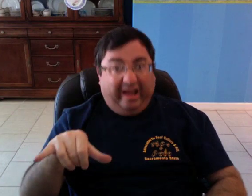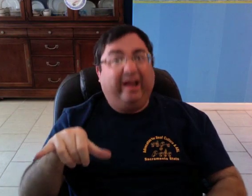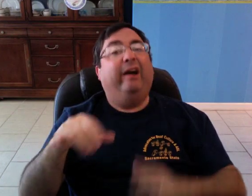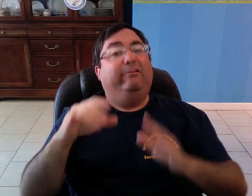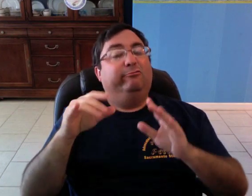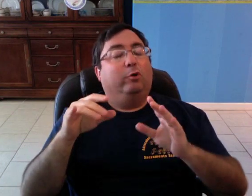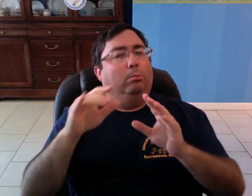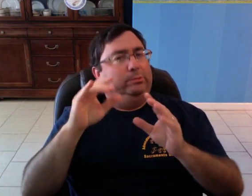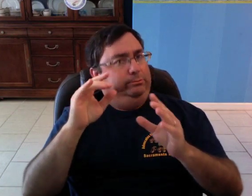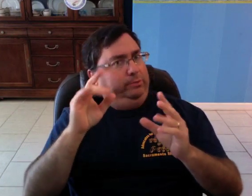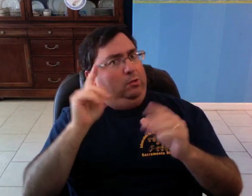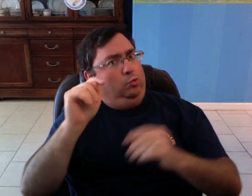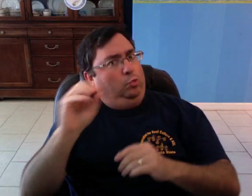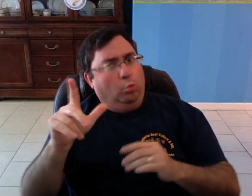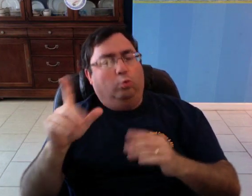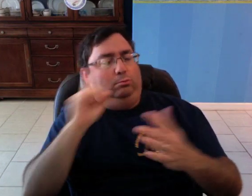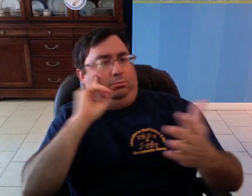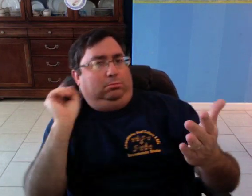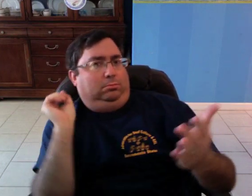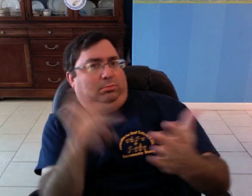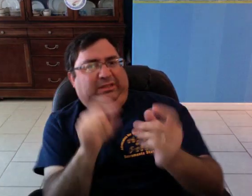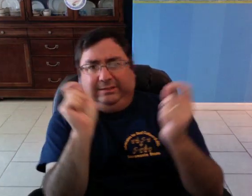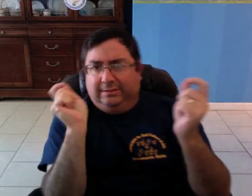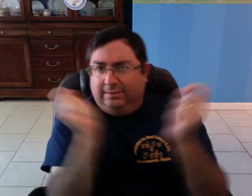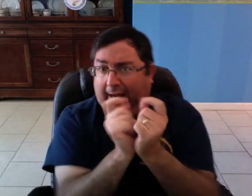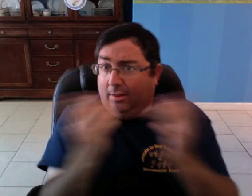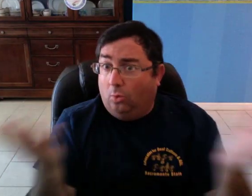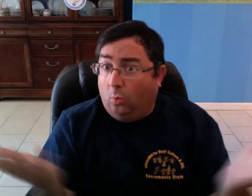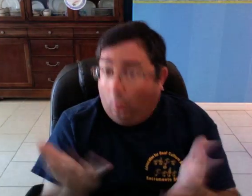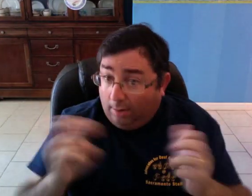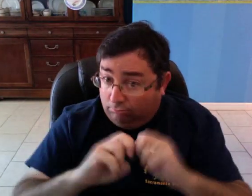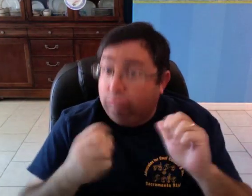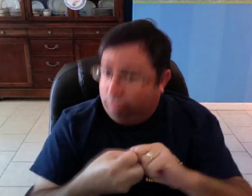is a tool to identify exactly what the problem is...